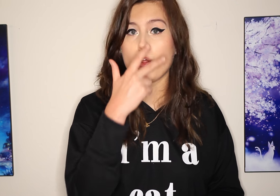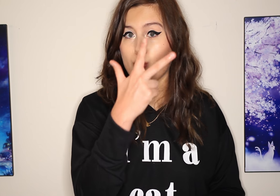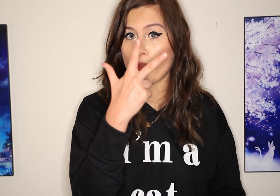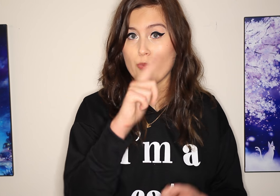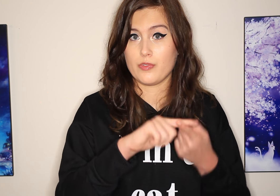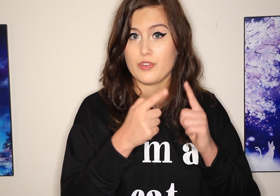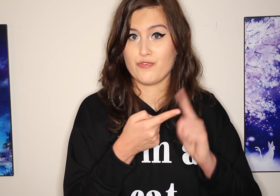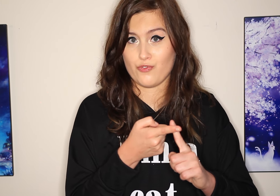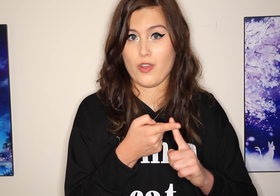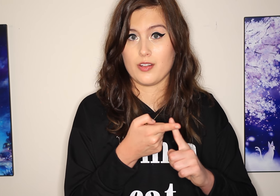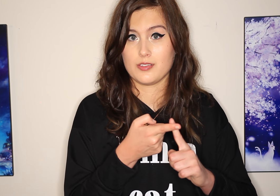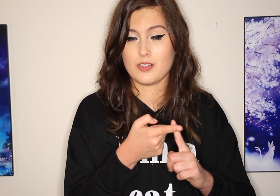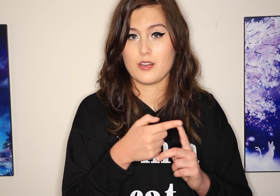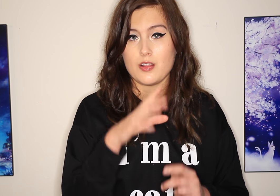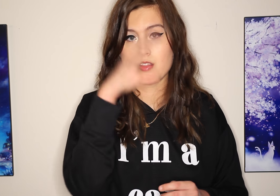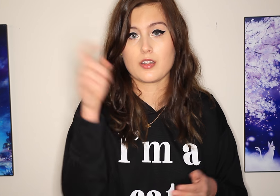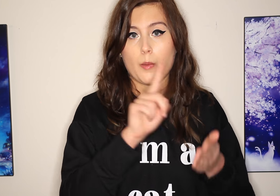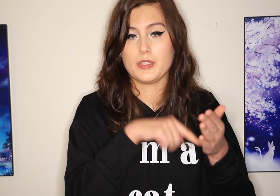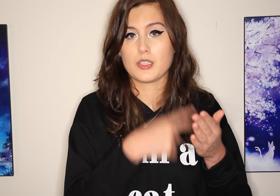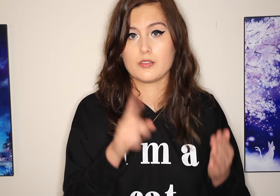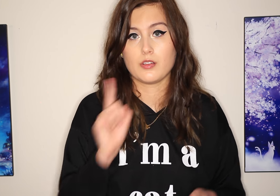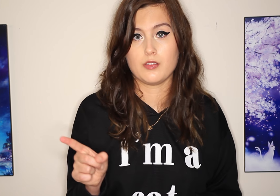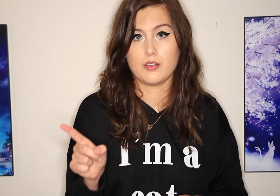The company canceled on three of my friends.